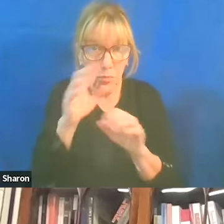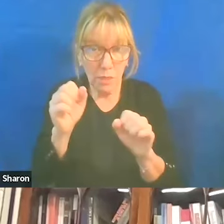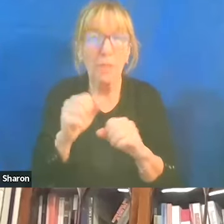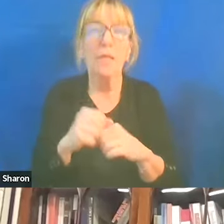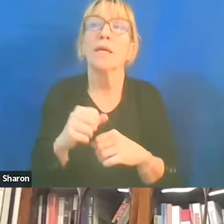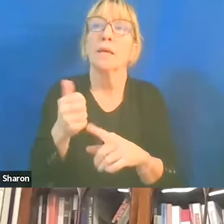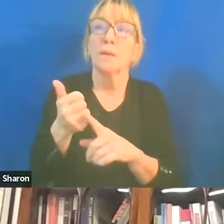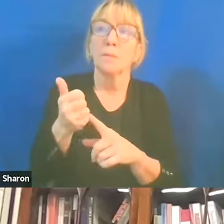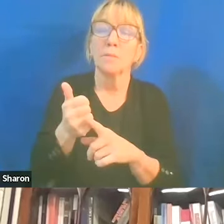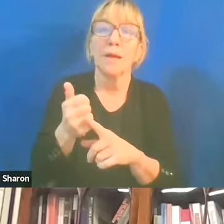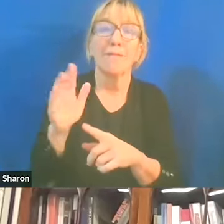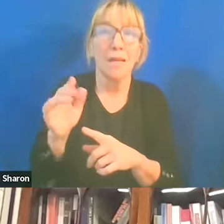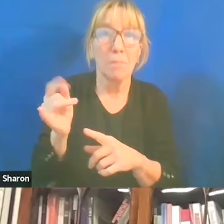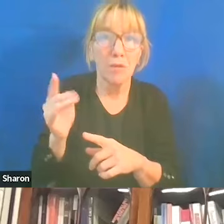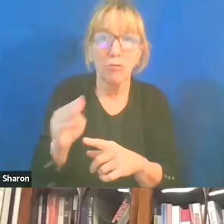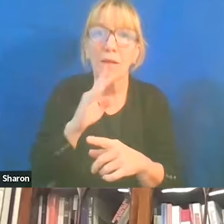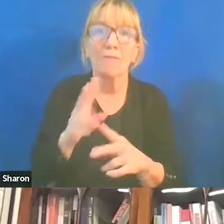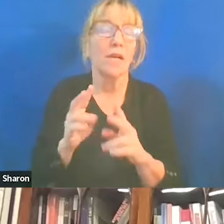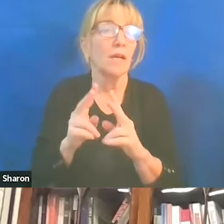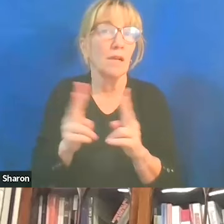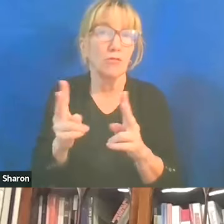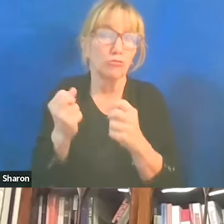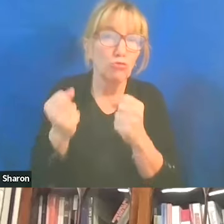you know, very strongly, at least initially,